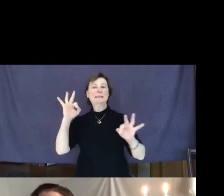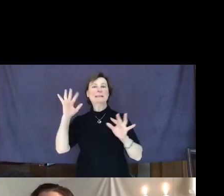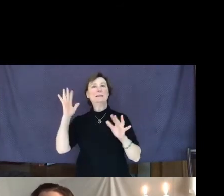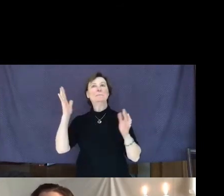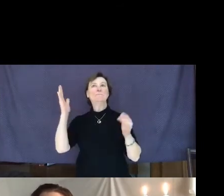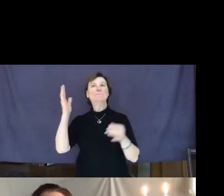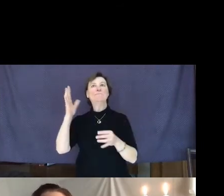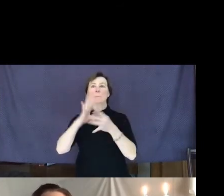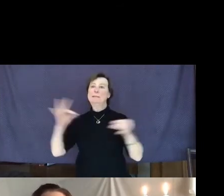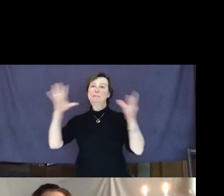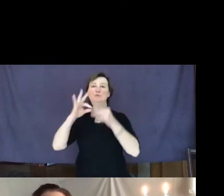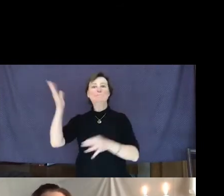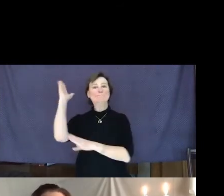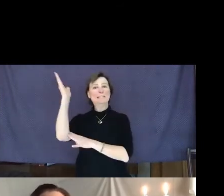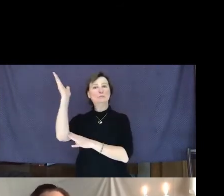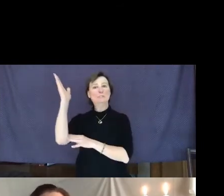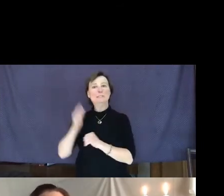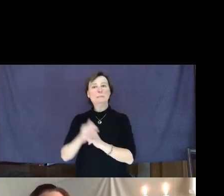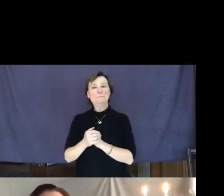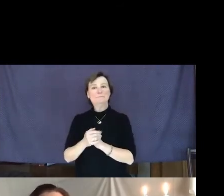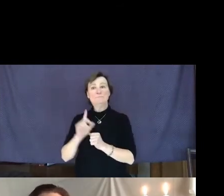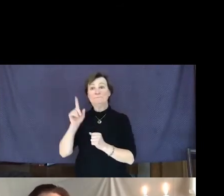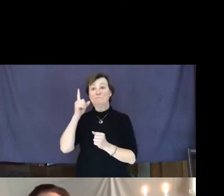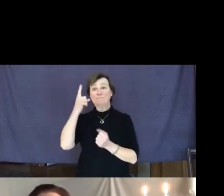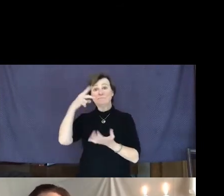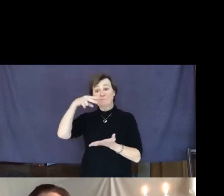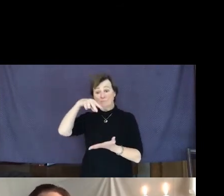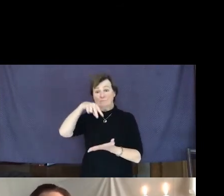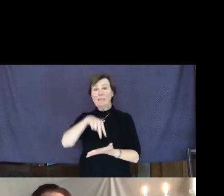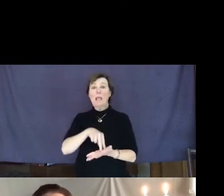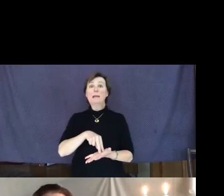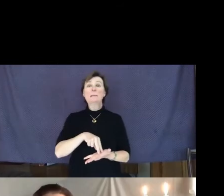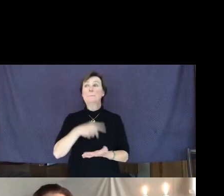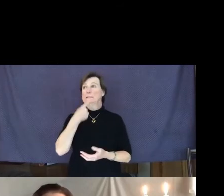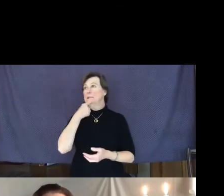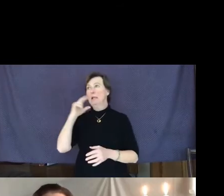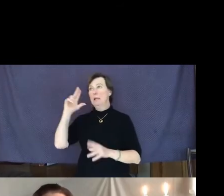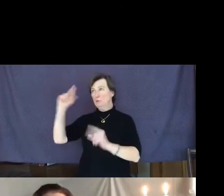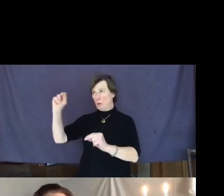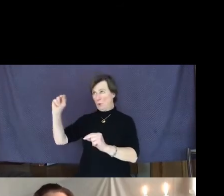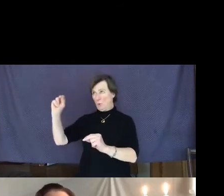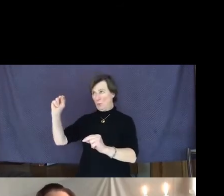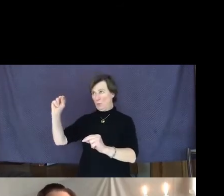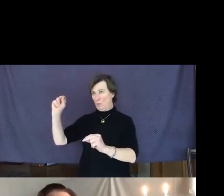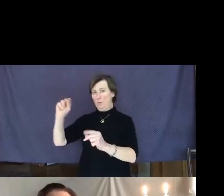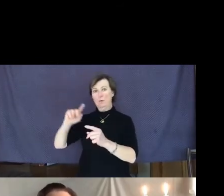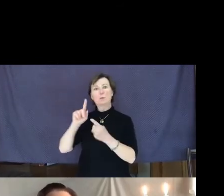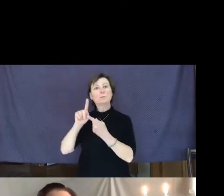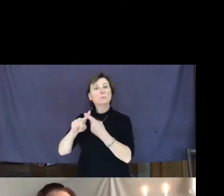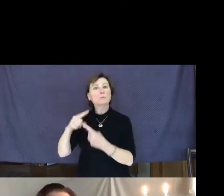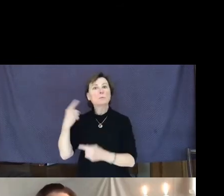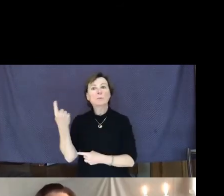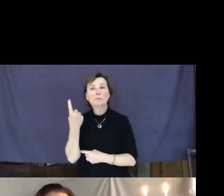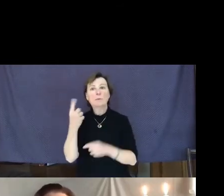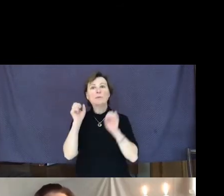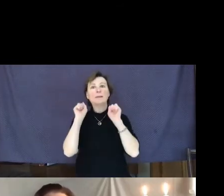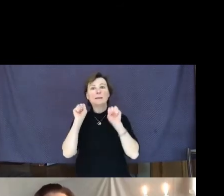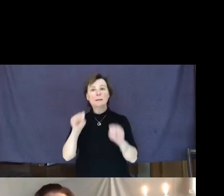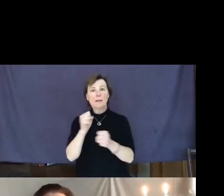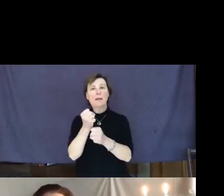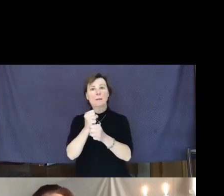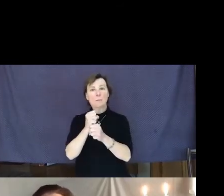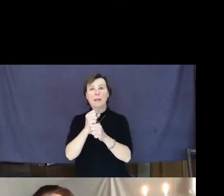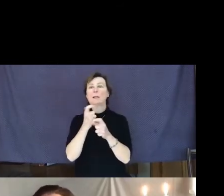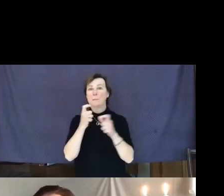Just standing up and saying "no" to something can make a difference.